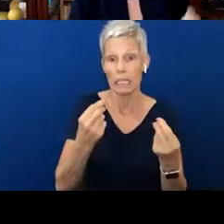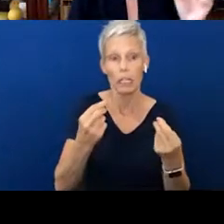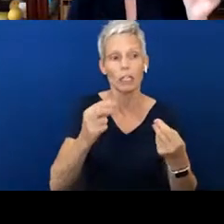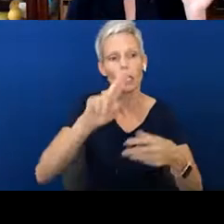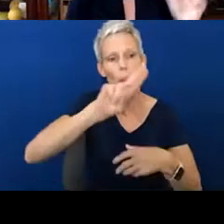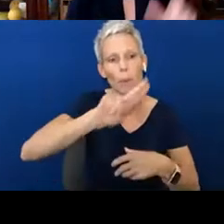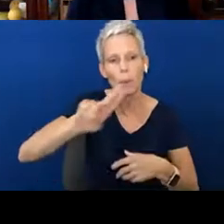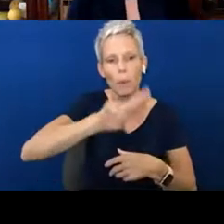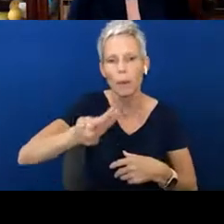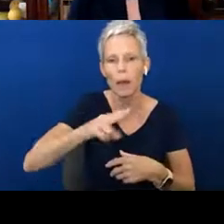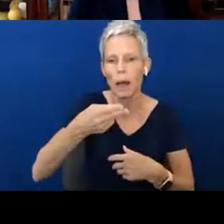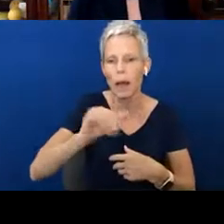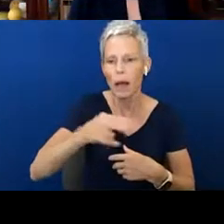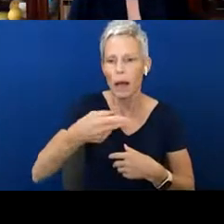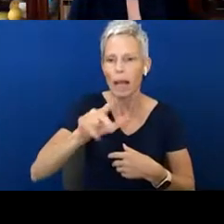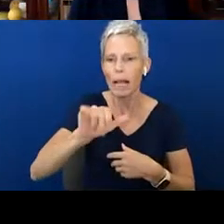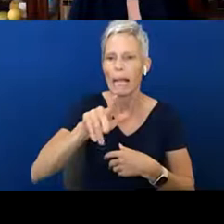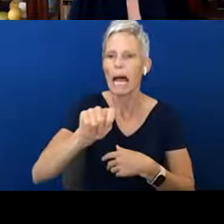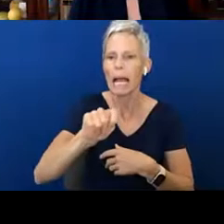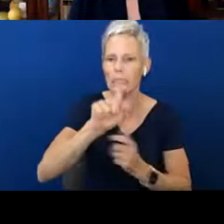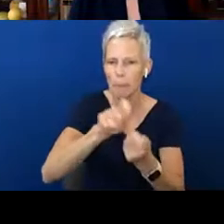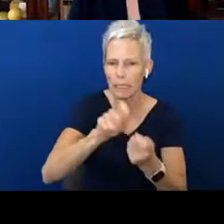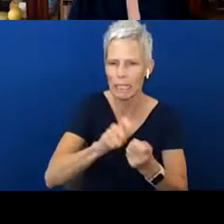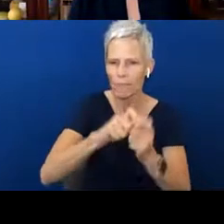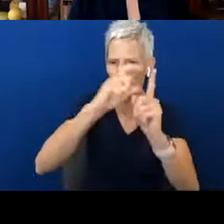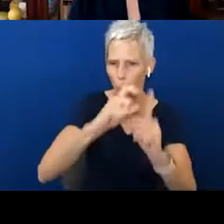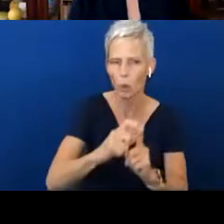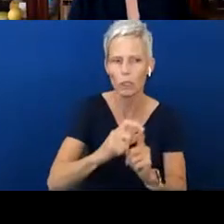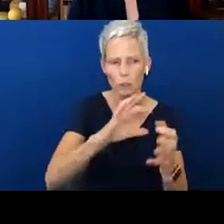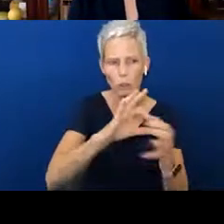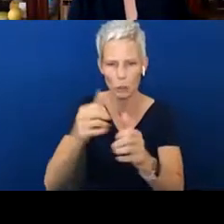specific verbiage around each one just so we could talk about it a little bit.